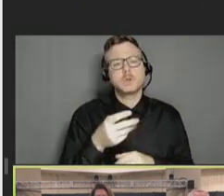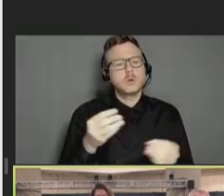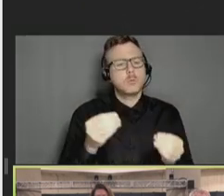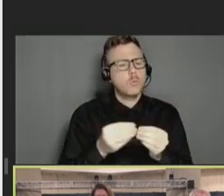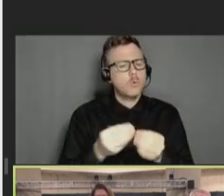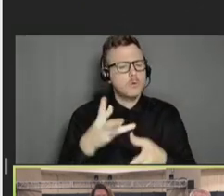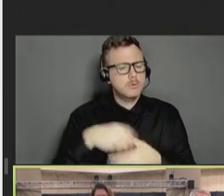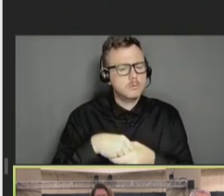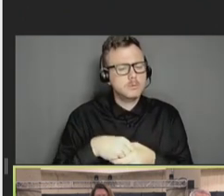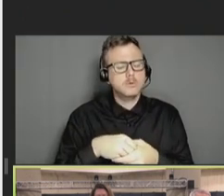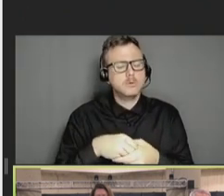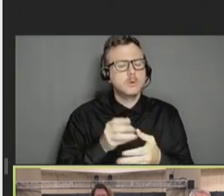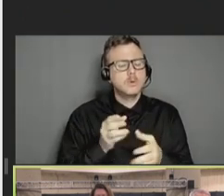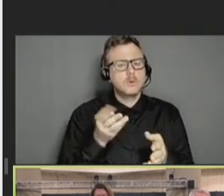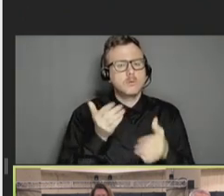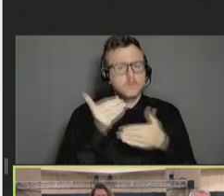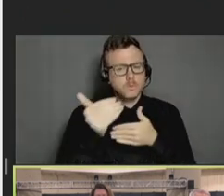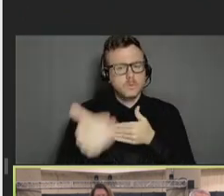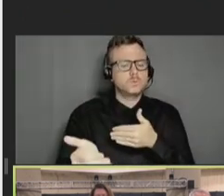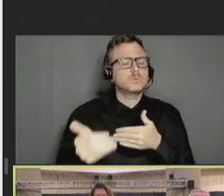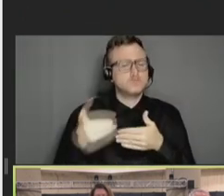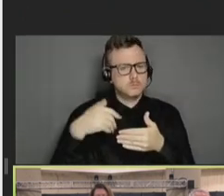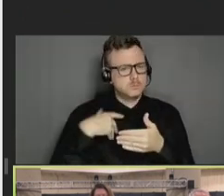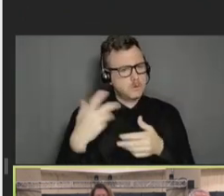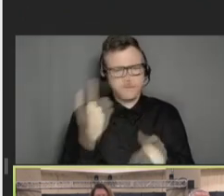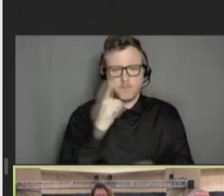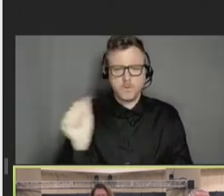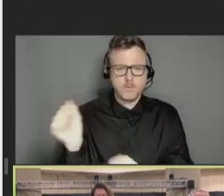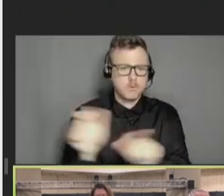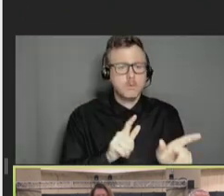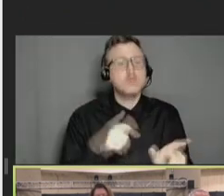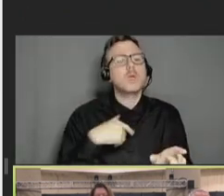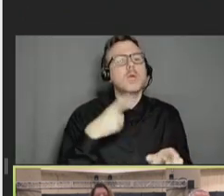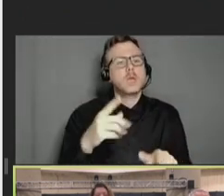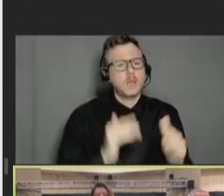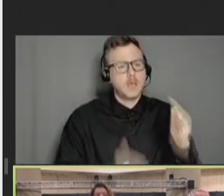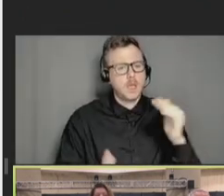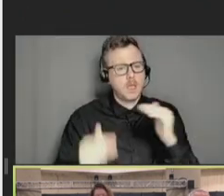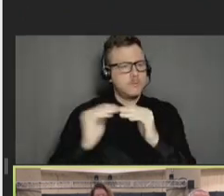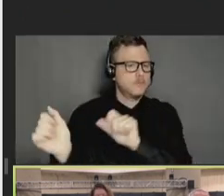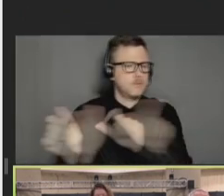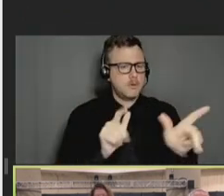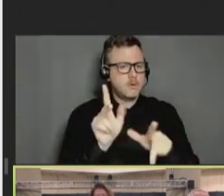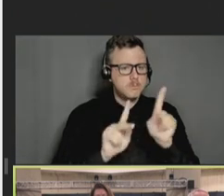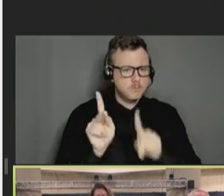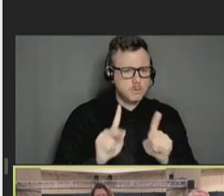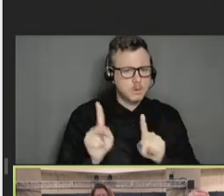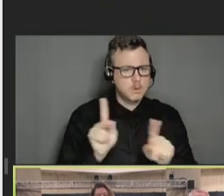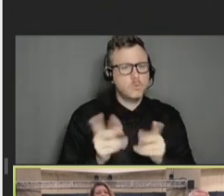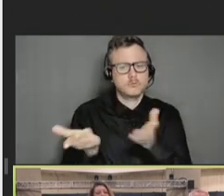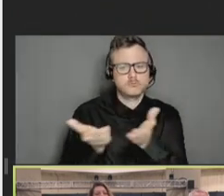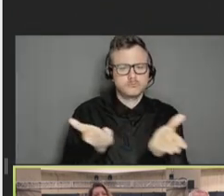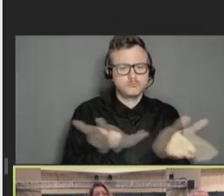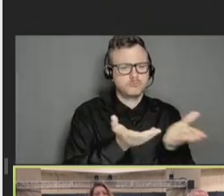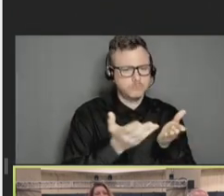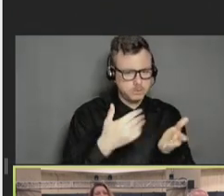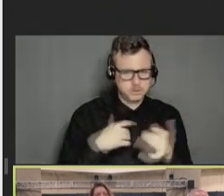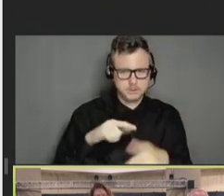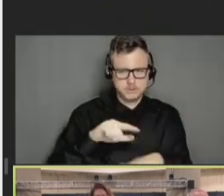everyone and is a passionate leader who is committed to health equity for all the people she serves. So, with that, I'm going to turn it over to Admiral Levine.